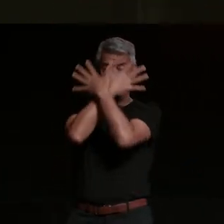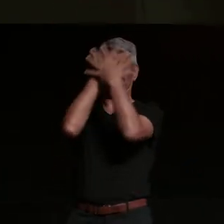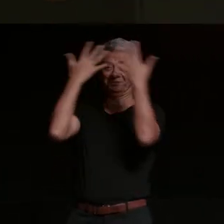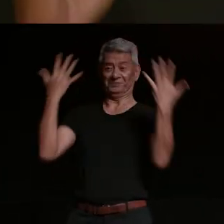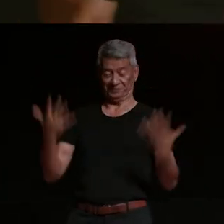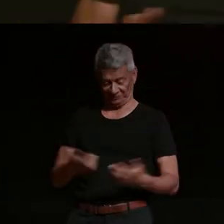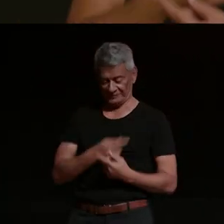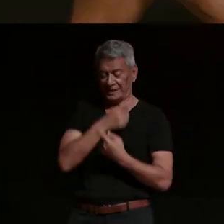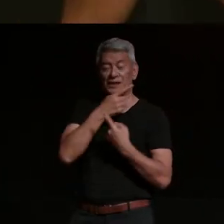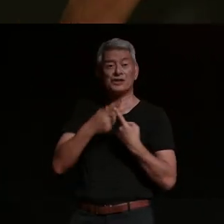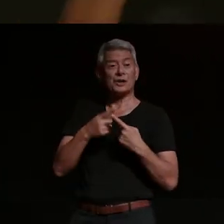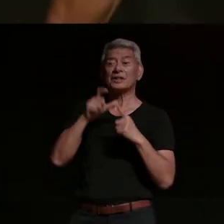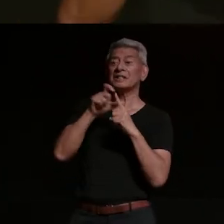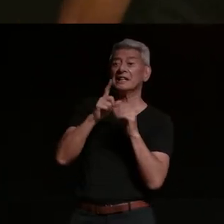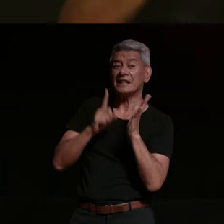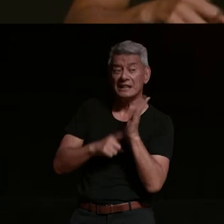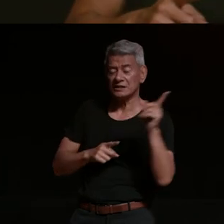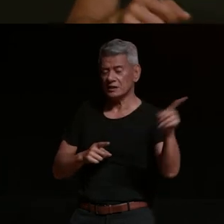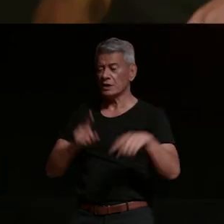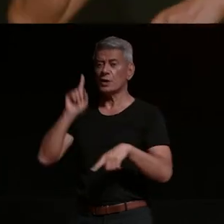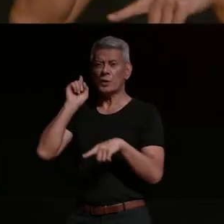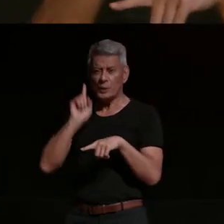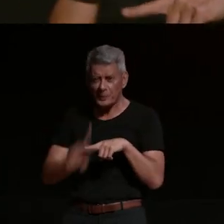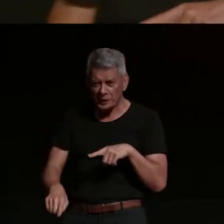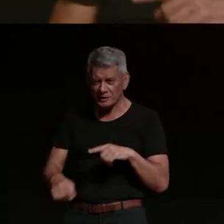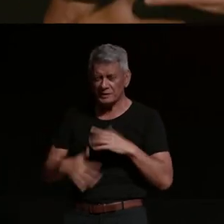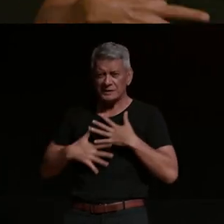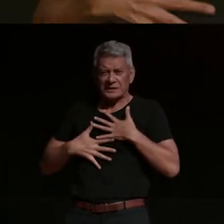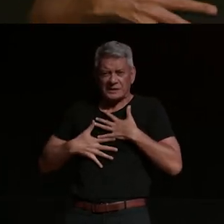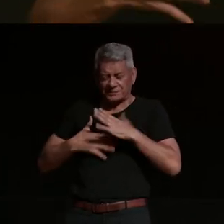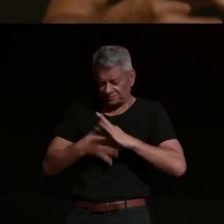speaker dina lynch processes her most intimate vulnerabilities while empowering others to do the